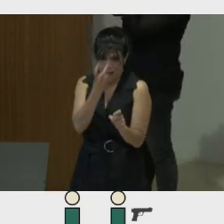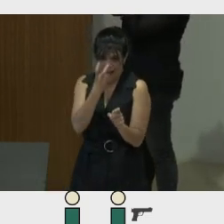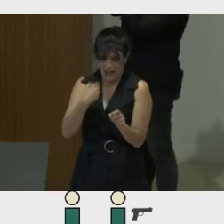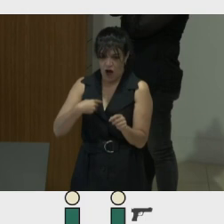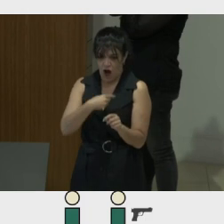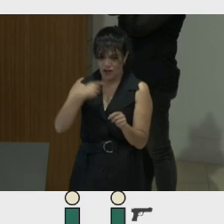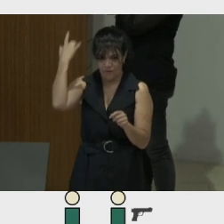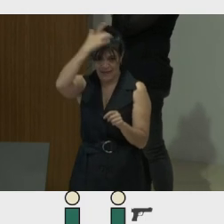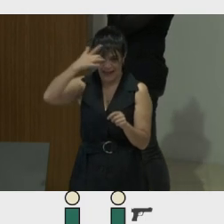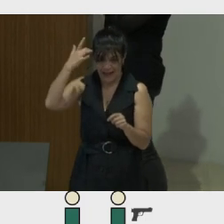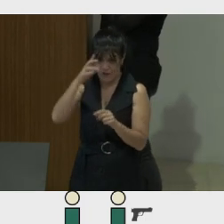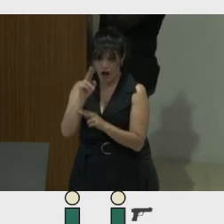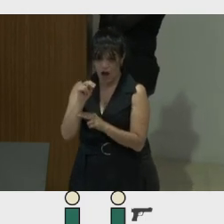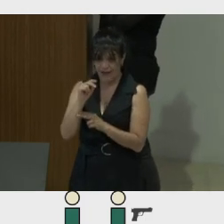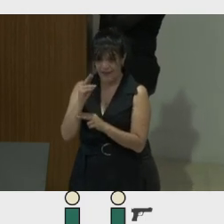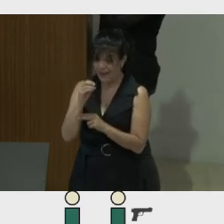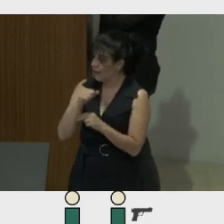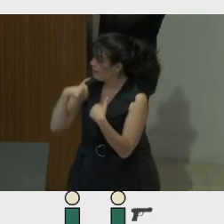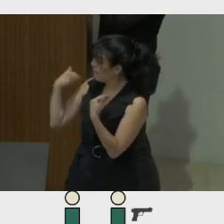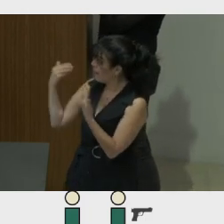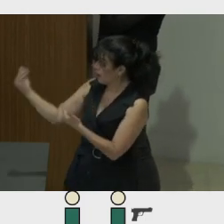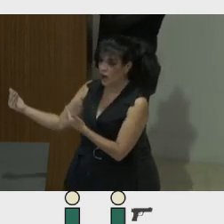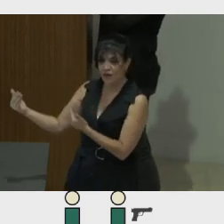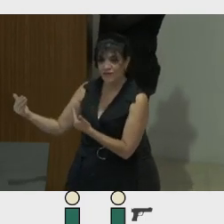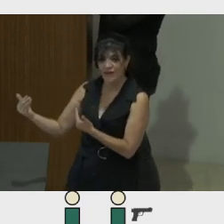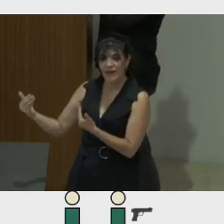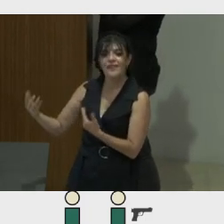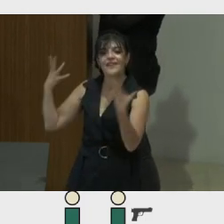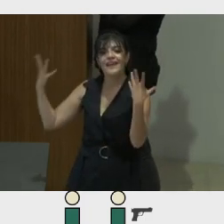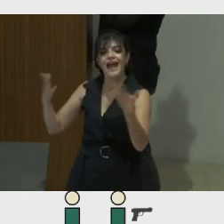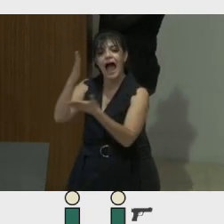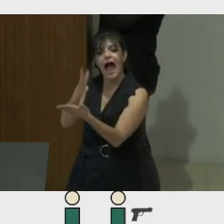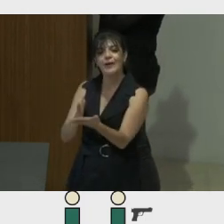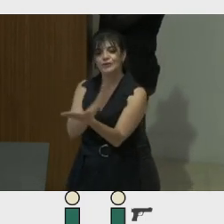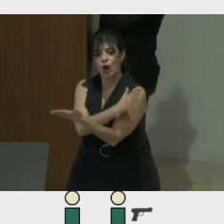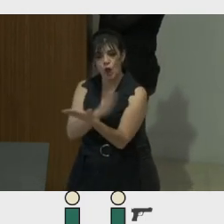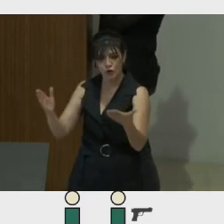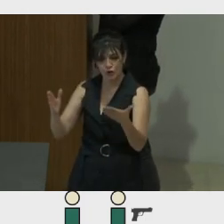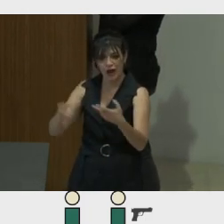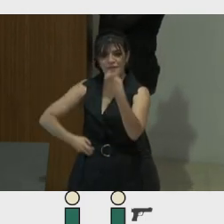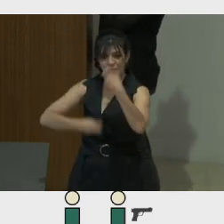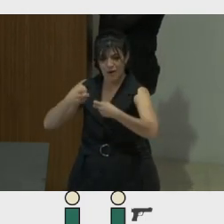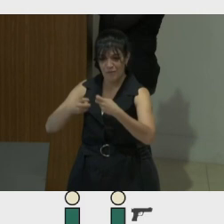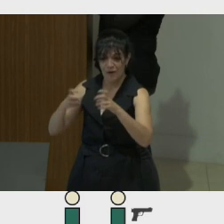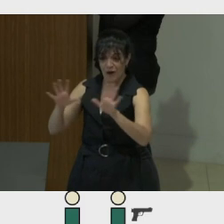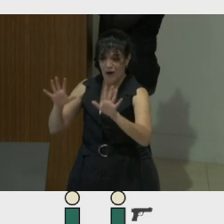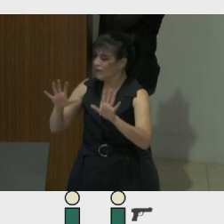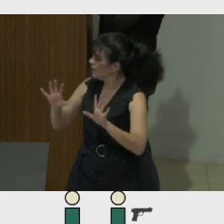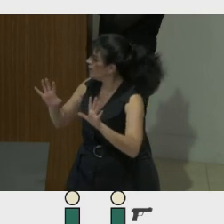behavior, my colleague will present the solution, not the, there's no halo here,